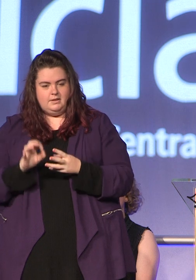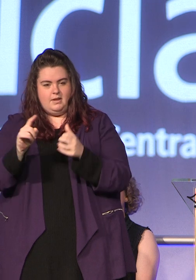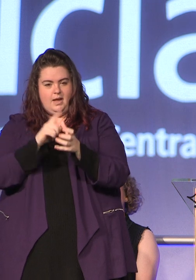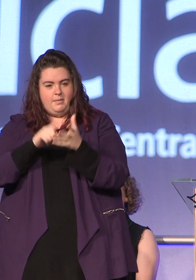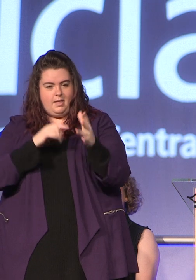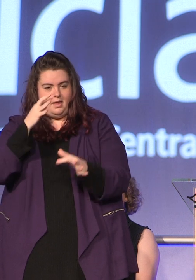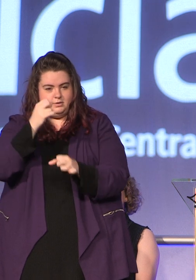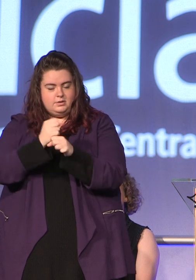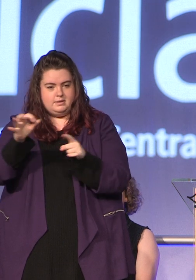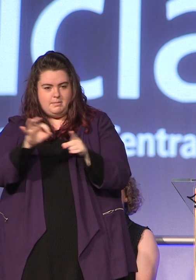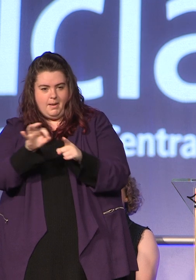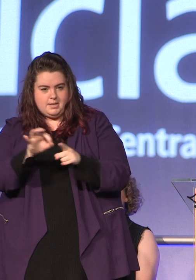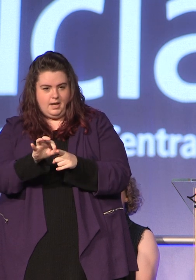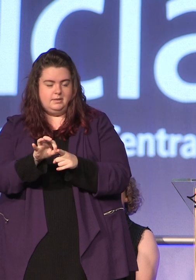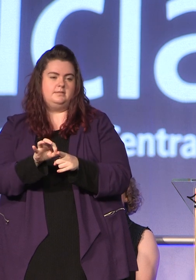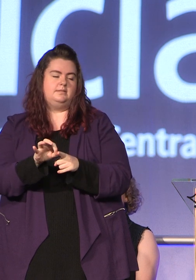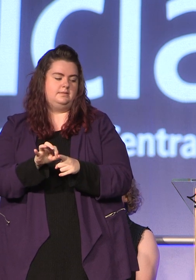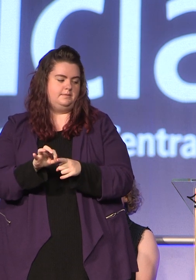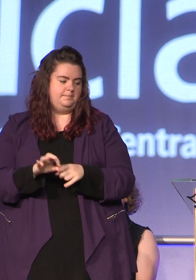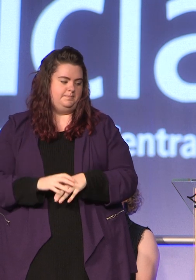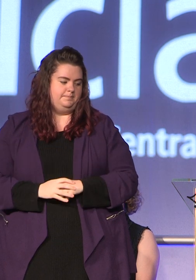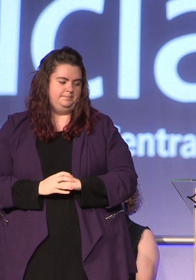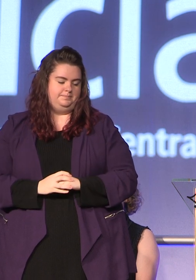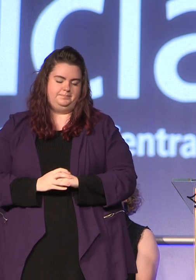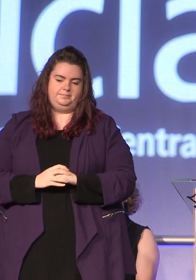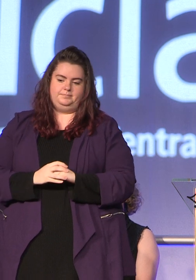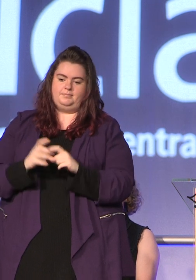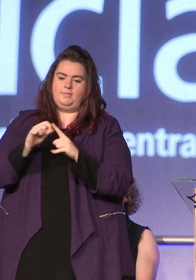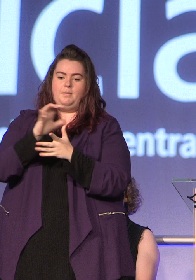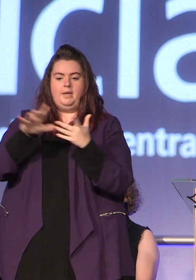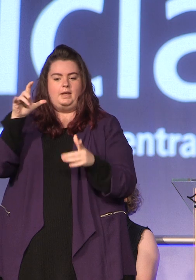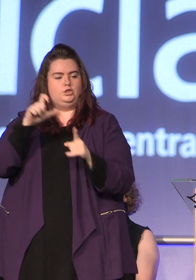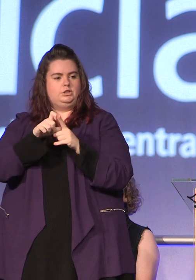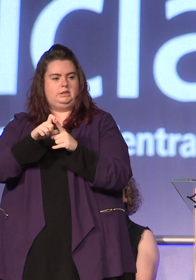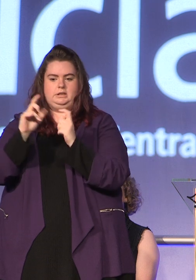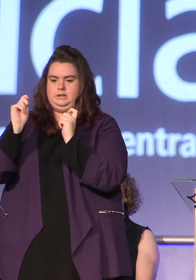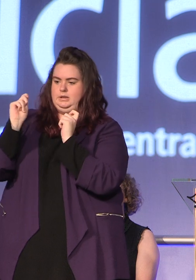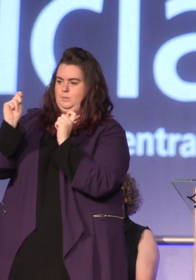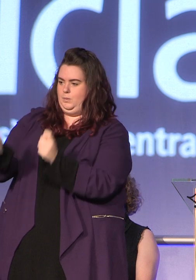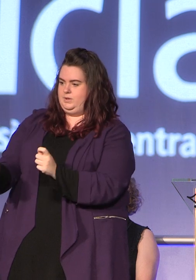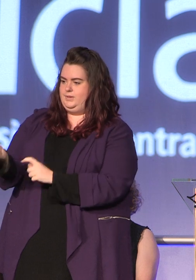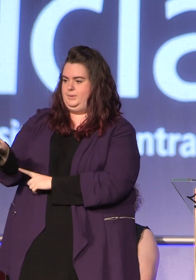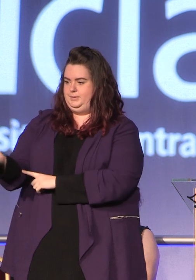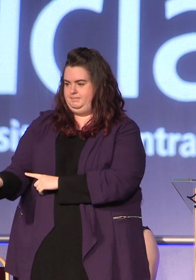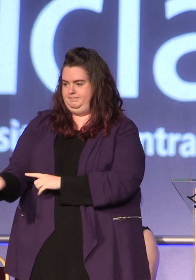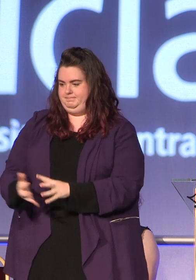Peptides the Degree of Doctor of Philosophy is awarded